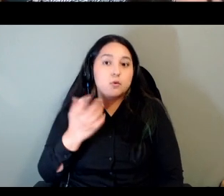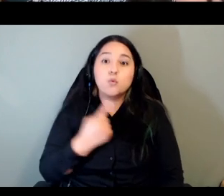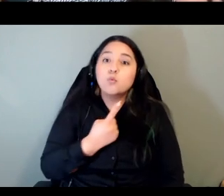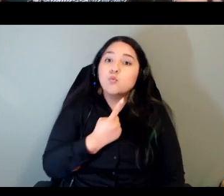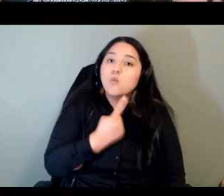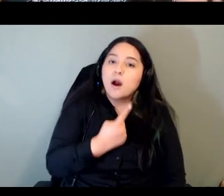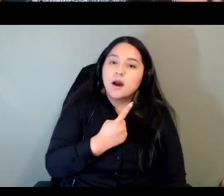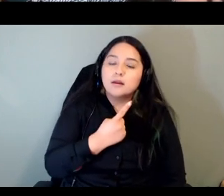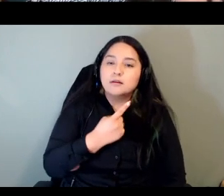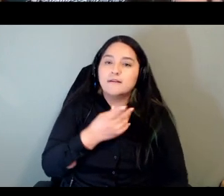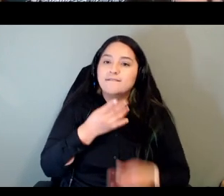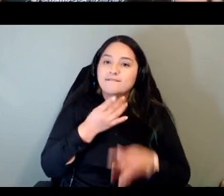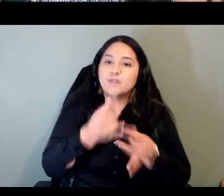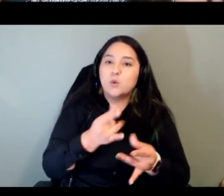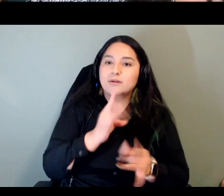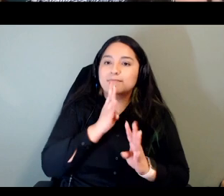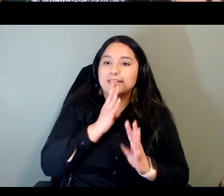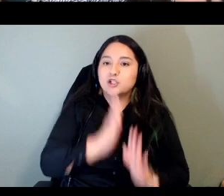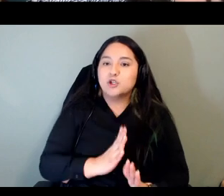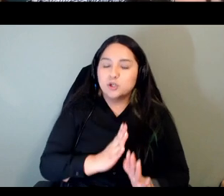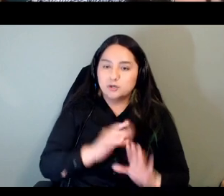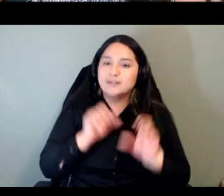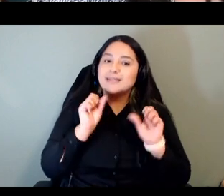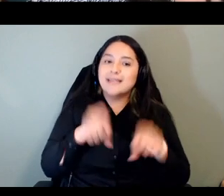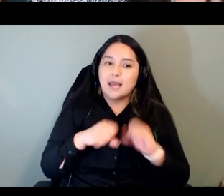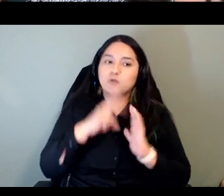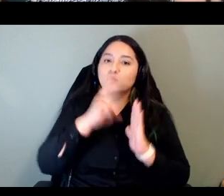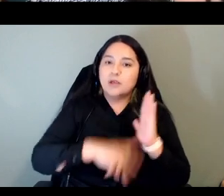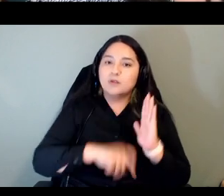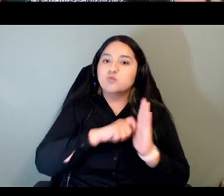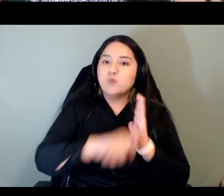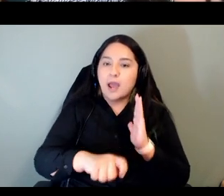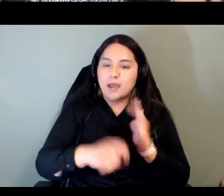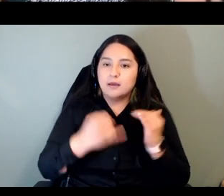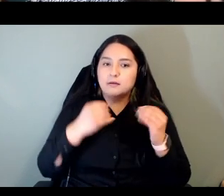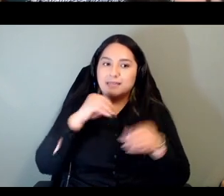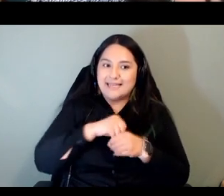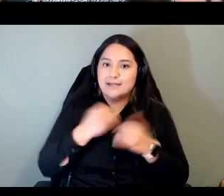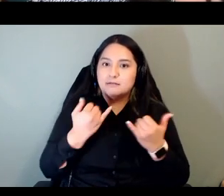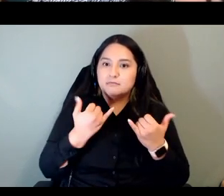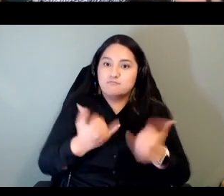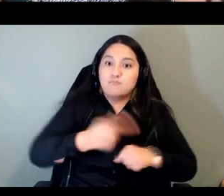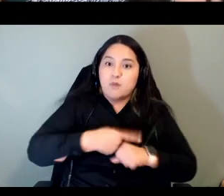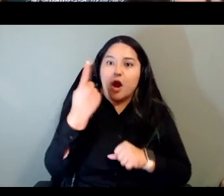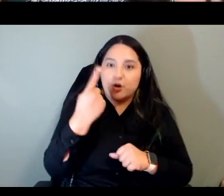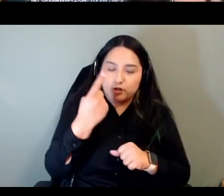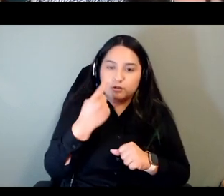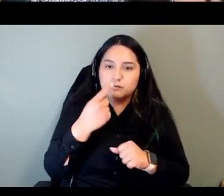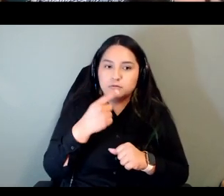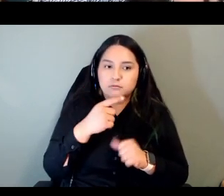who can read and write in modern orthography and that's me the native speakers do not care